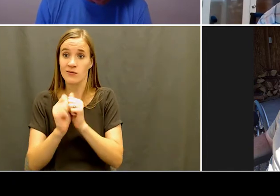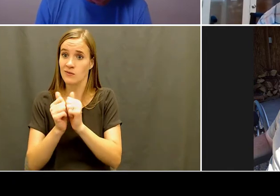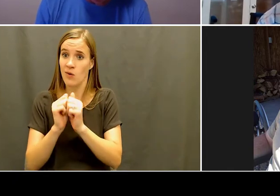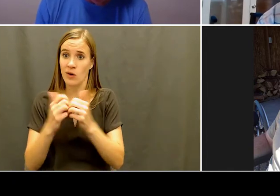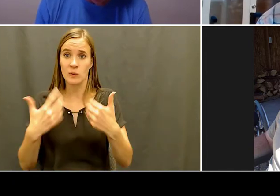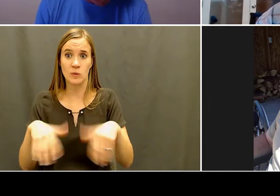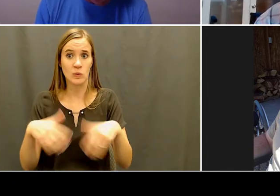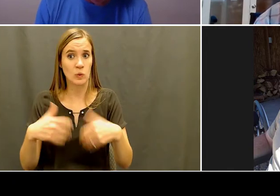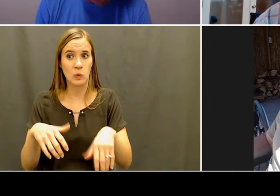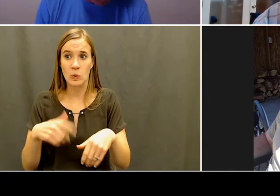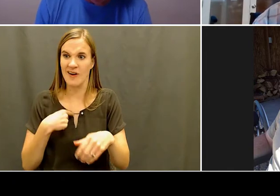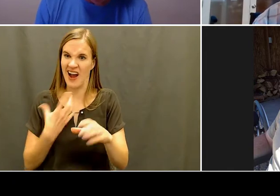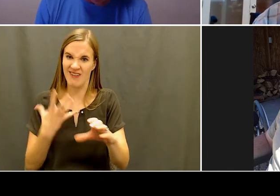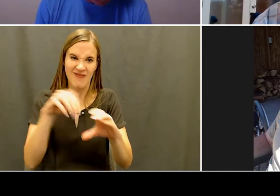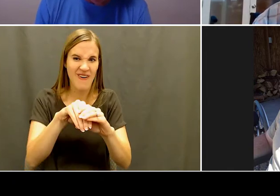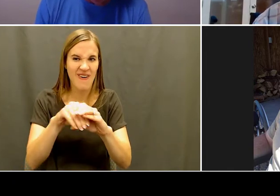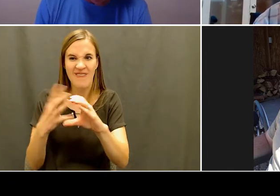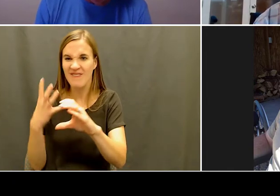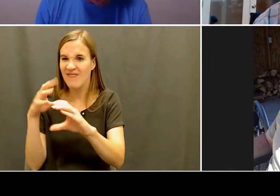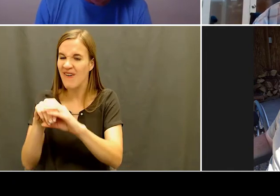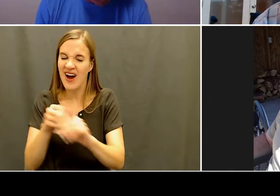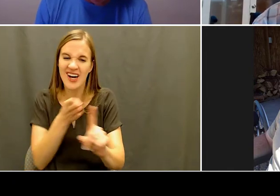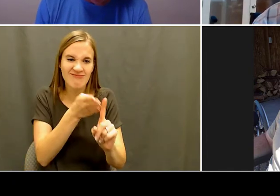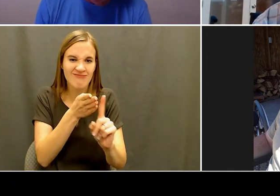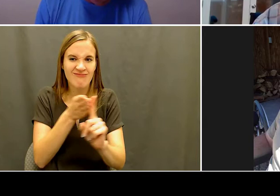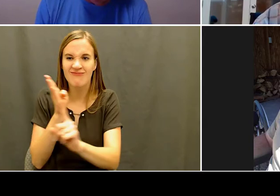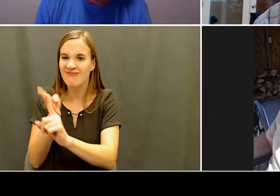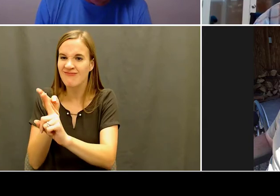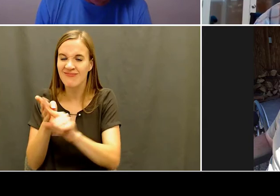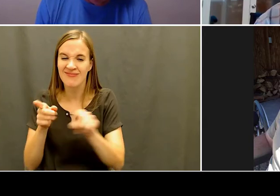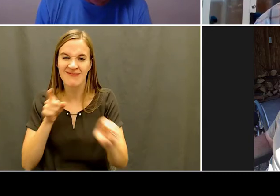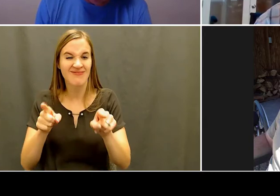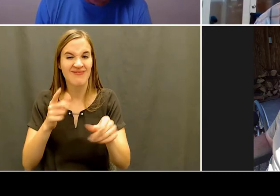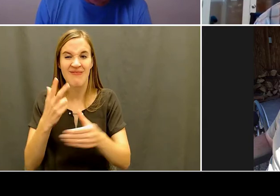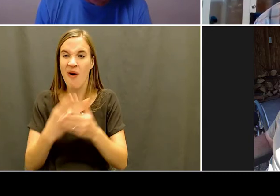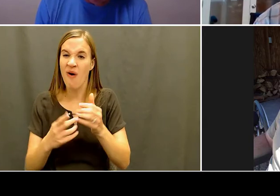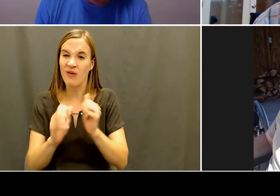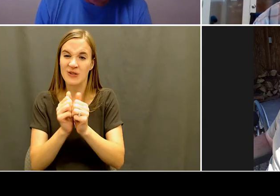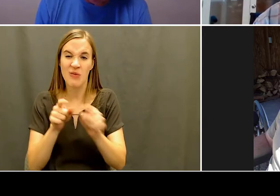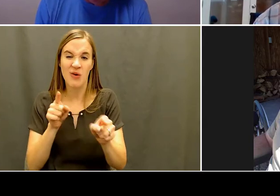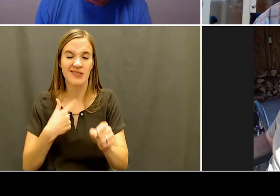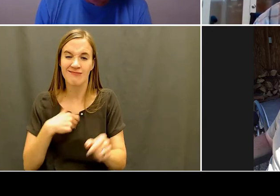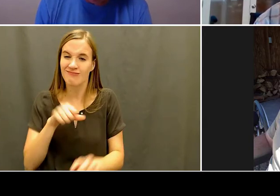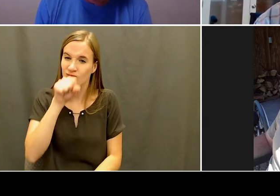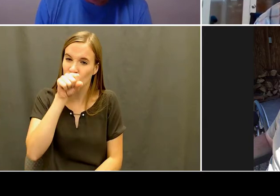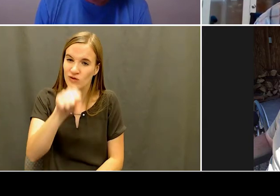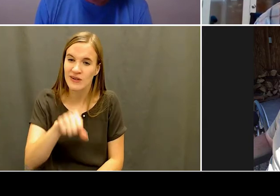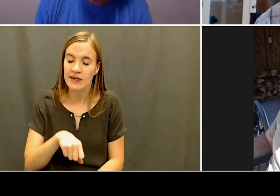opportunities for me. I was lucky enough to be able to be